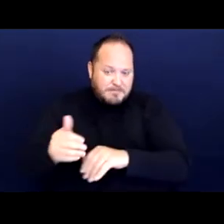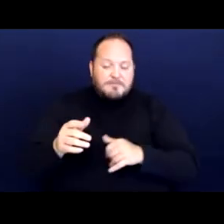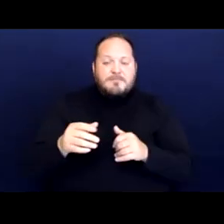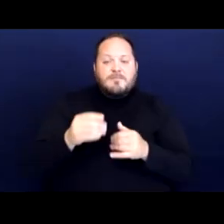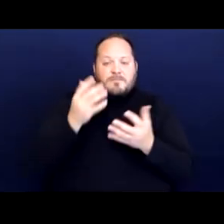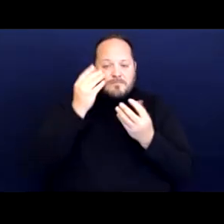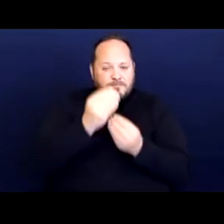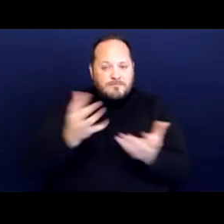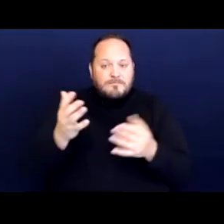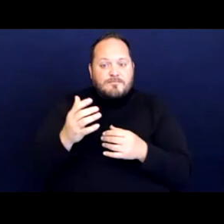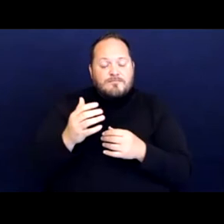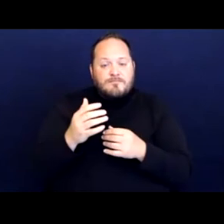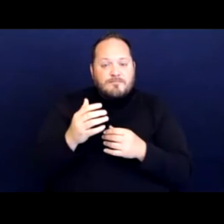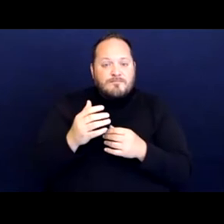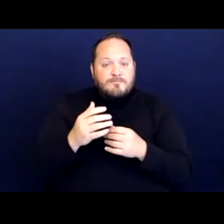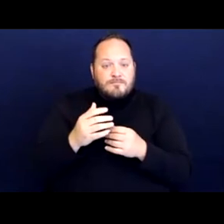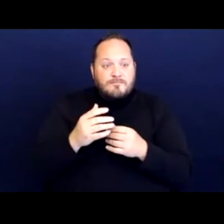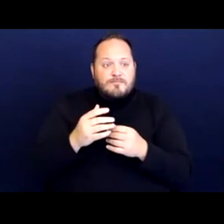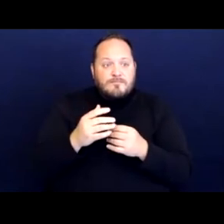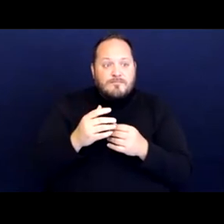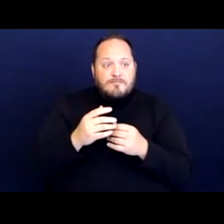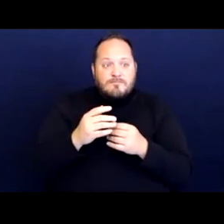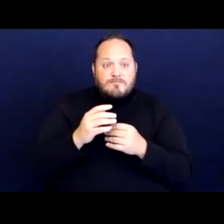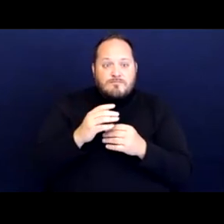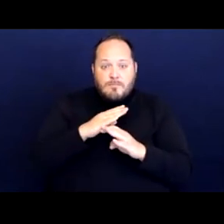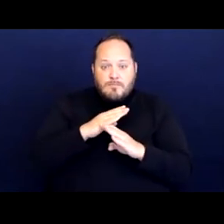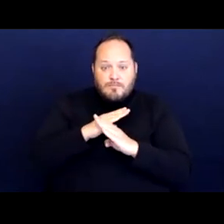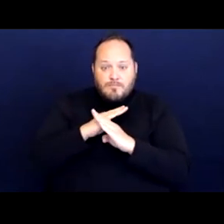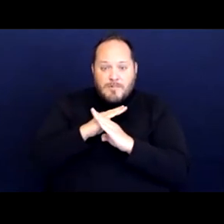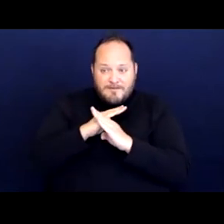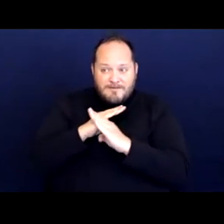the success in preventing criminalization of homelessness